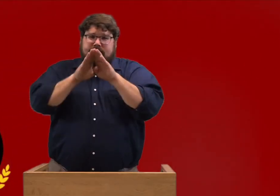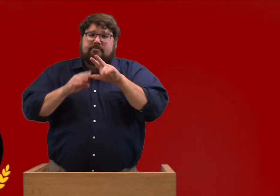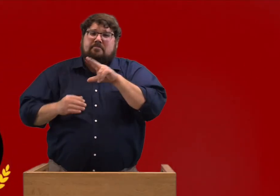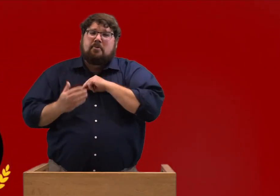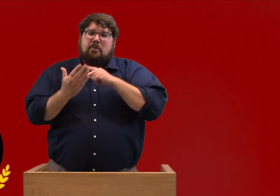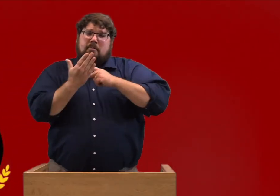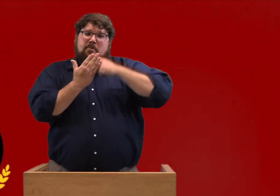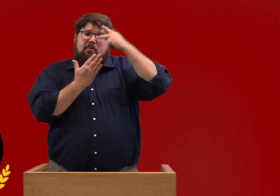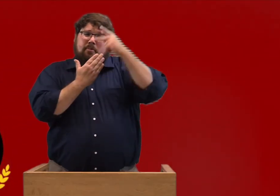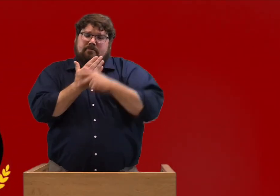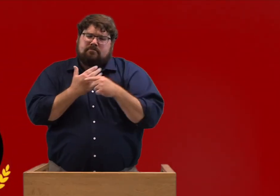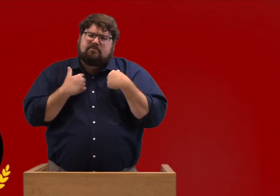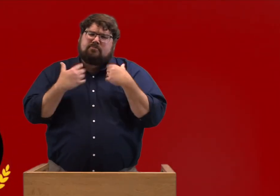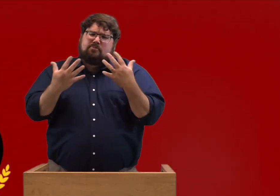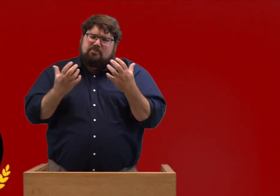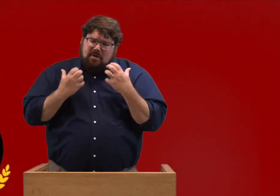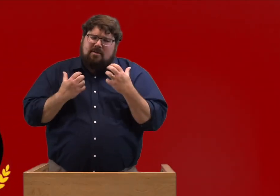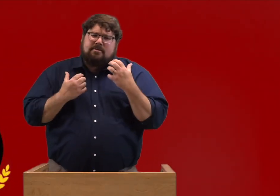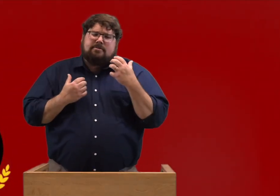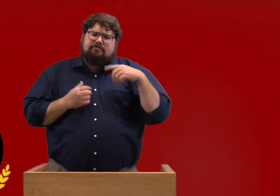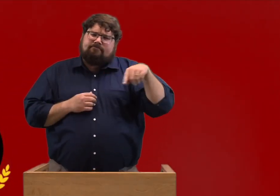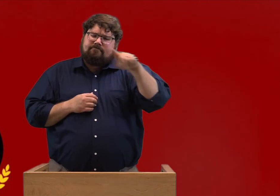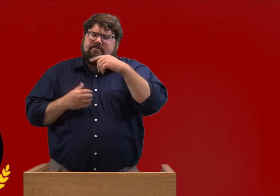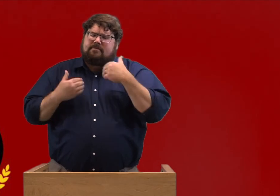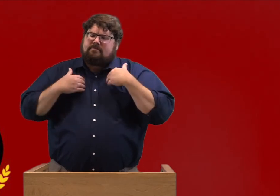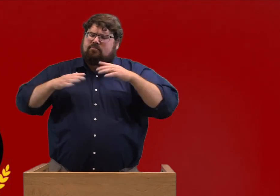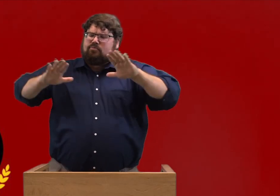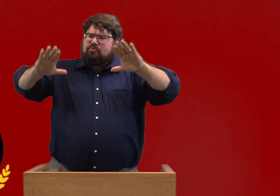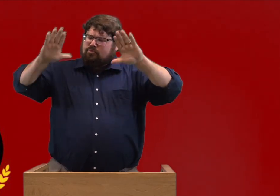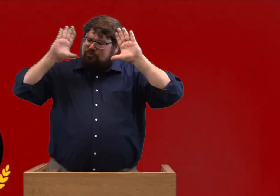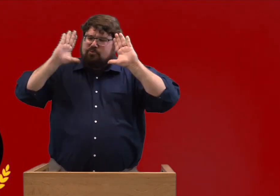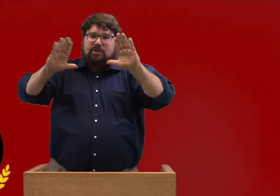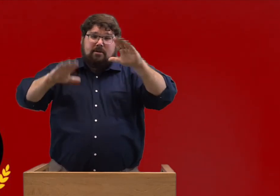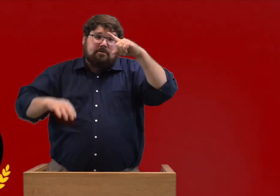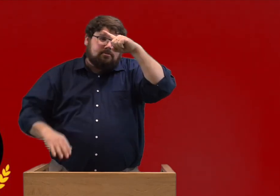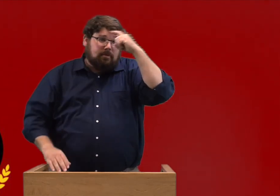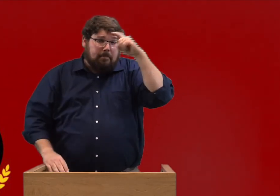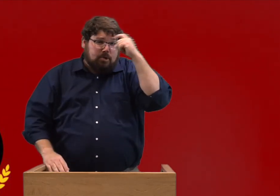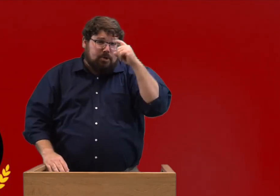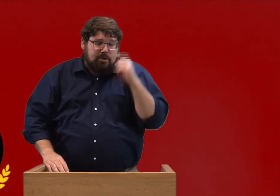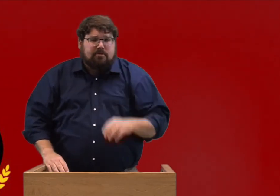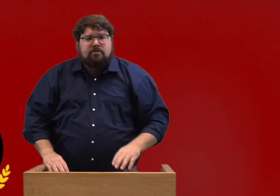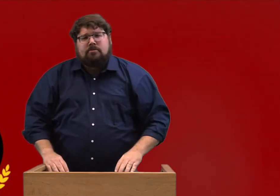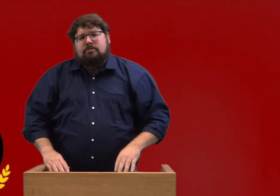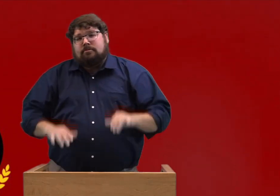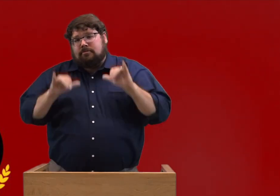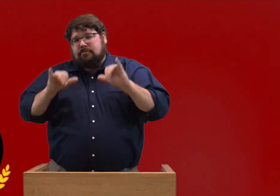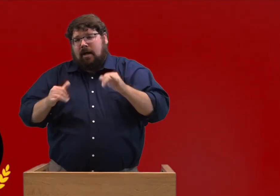Now, in closing of the awards program I want to wish you all a great summer.